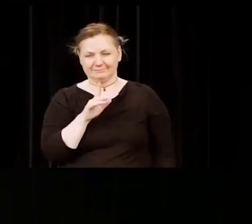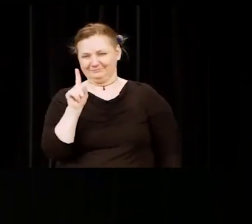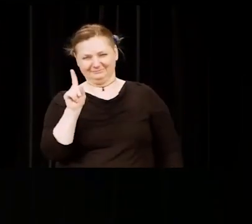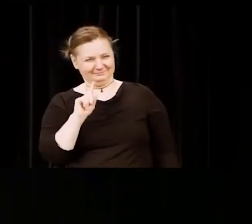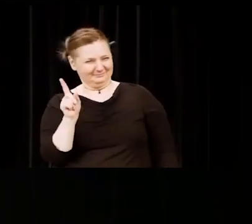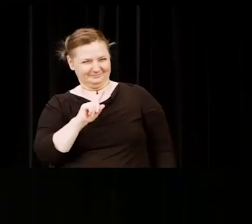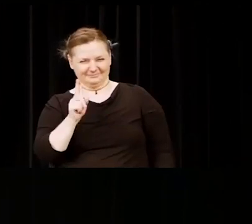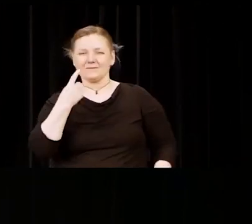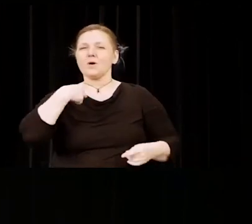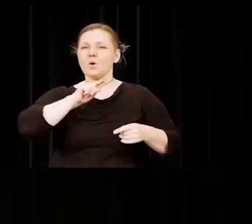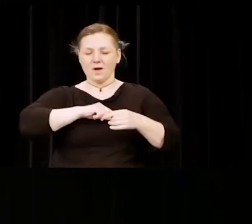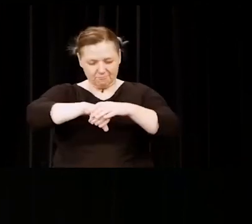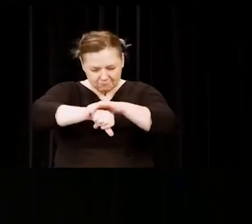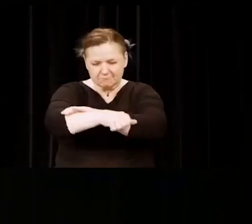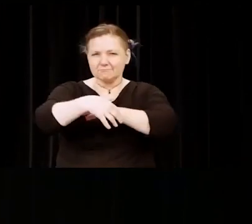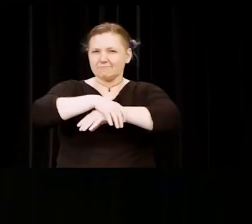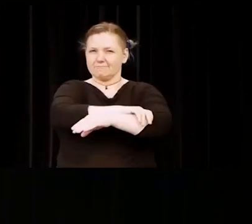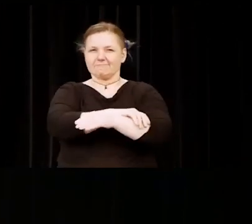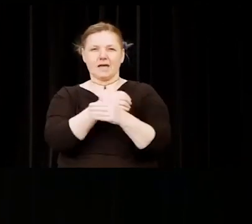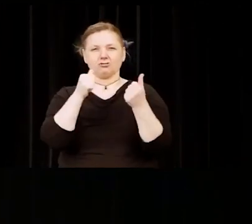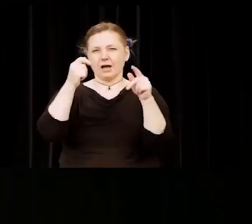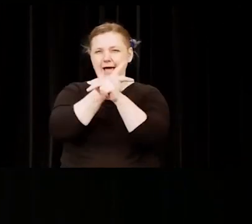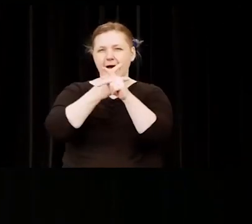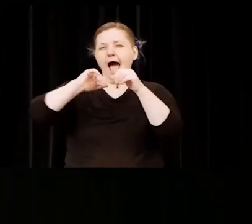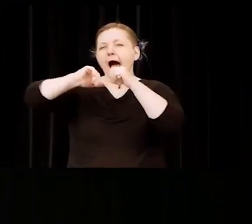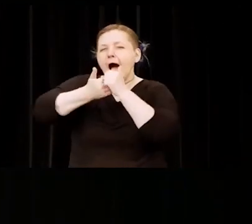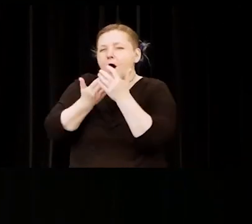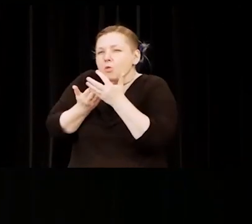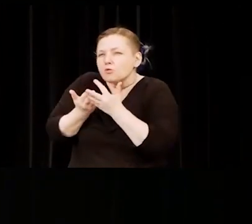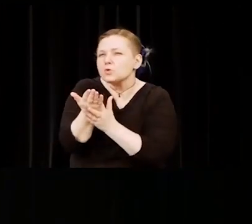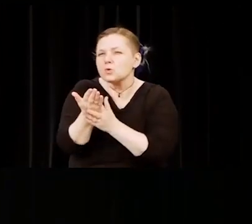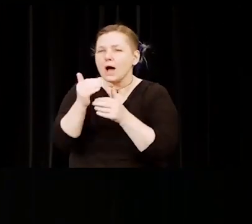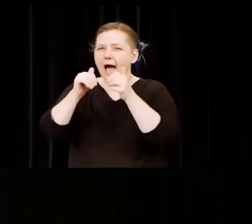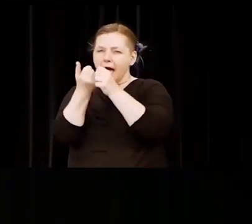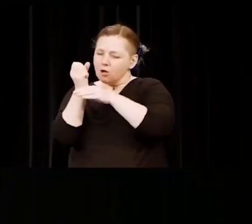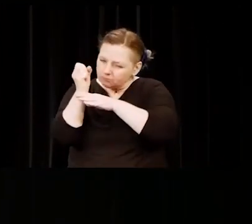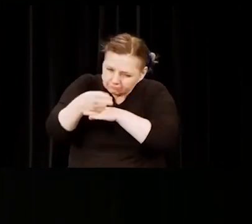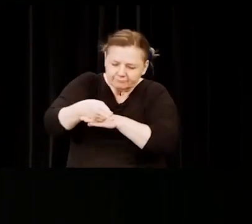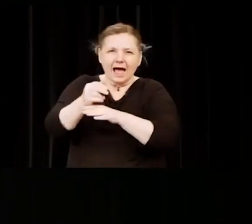We roll up our sleeves and look for solutions. That's always been part of who we are.